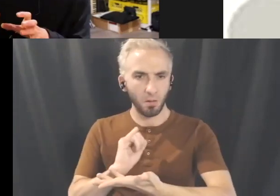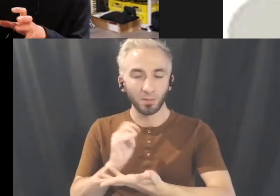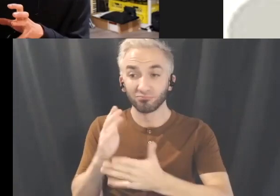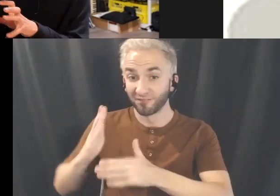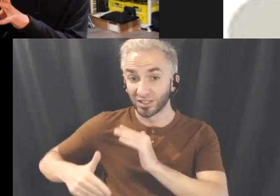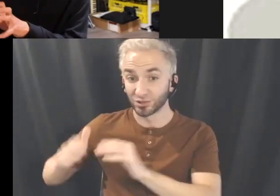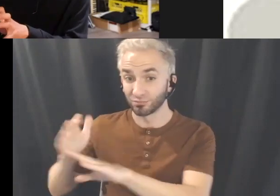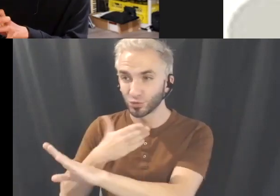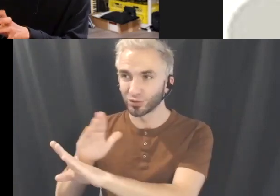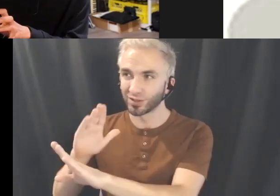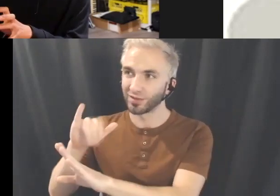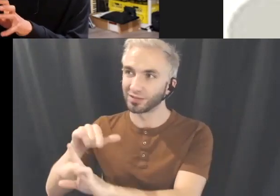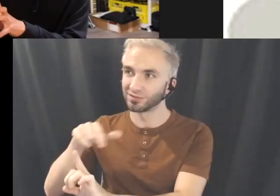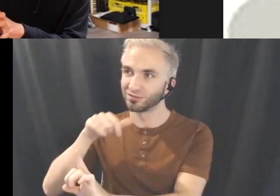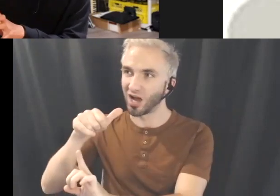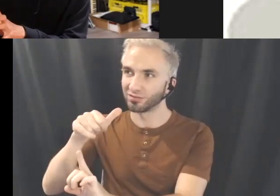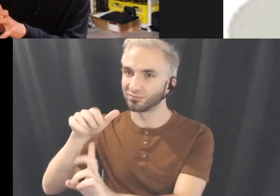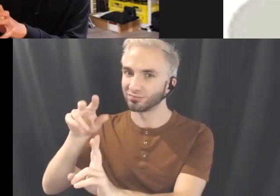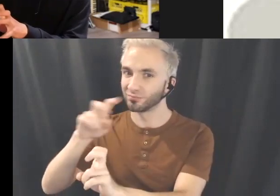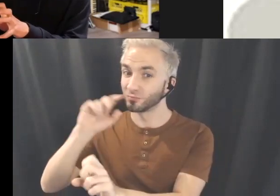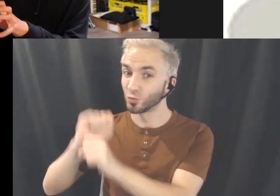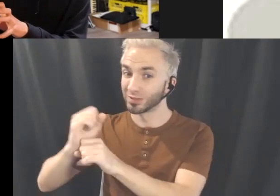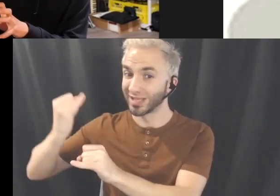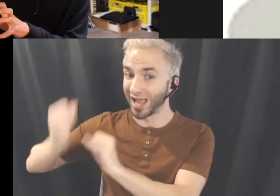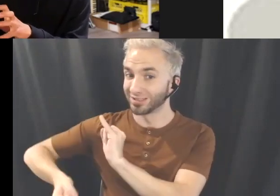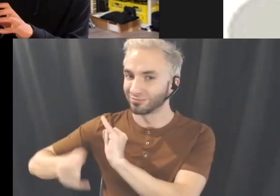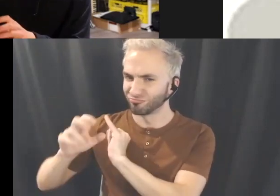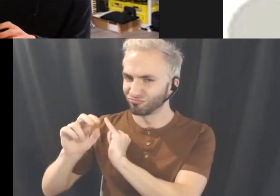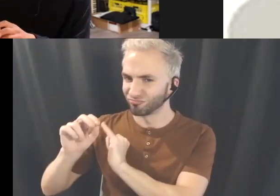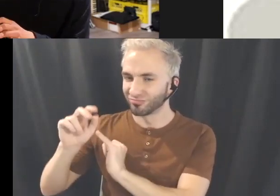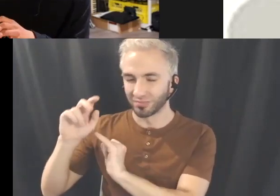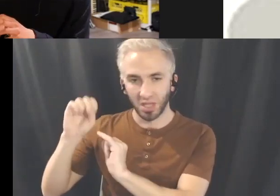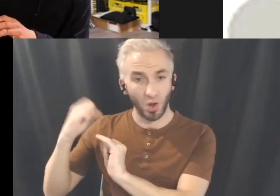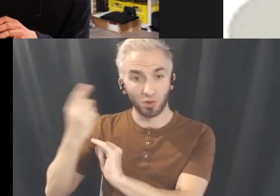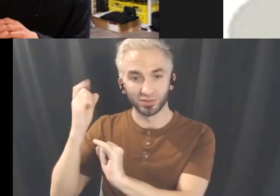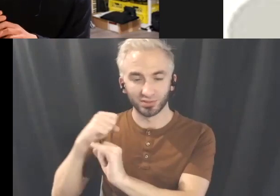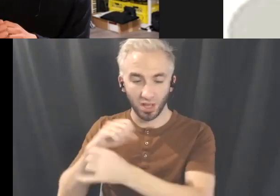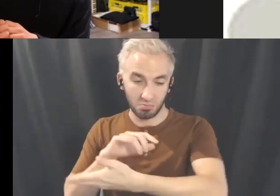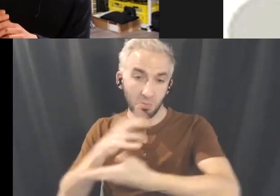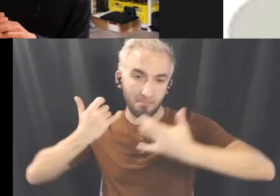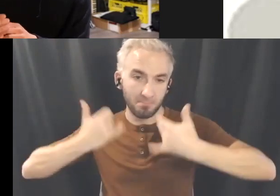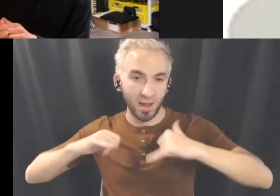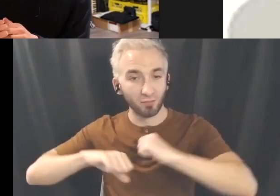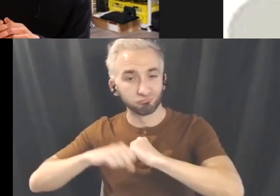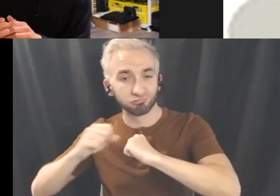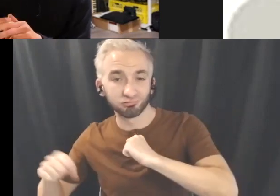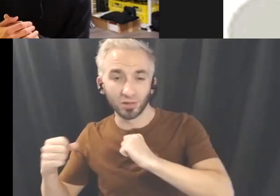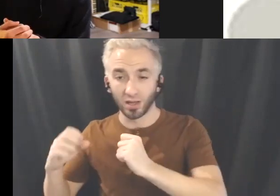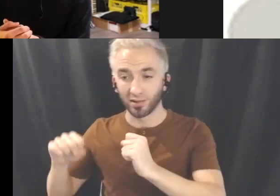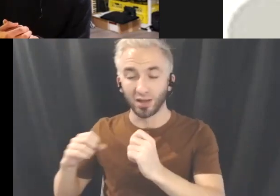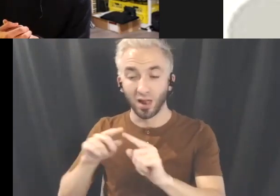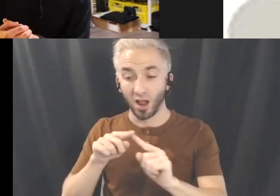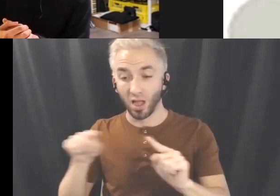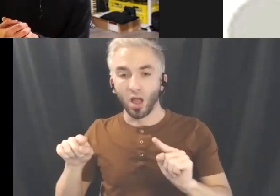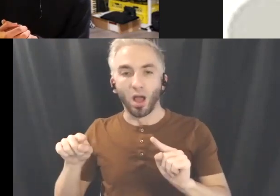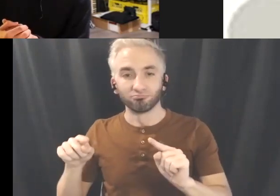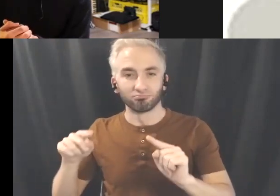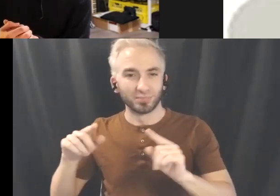that's not the end product, like you can always recreate them over and over again, for me